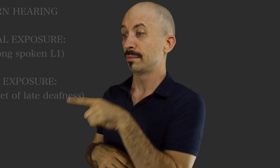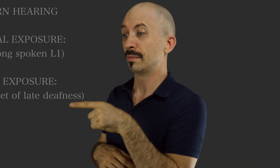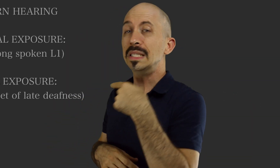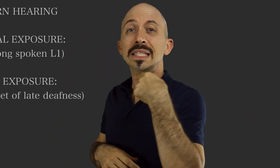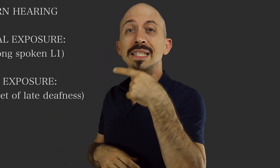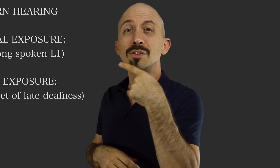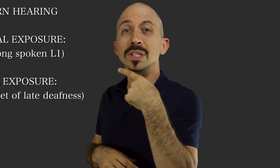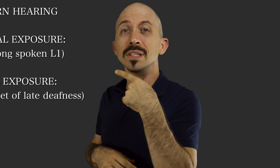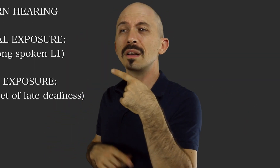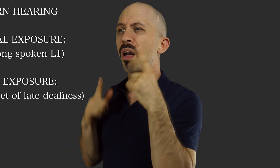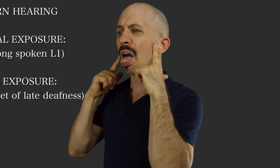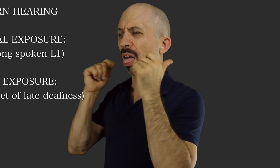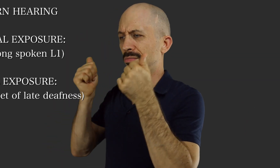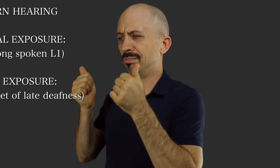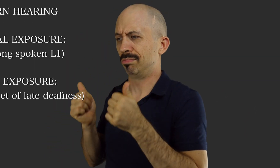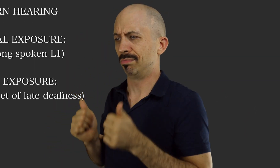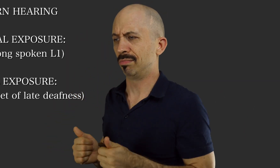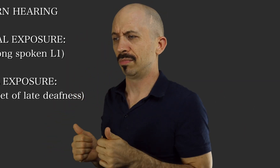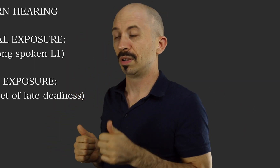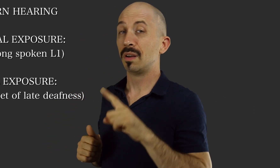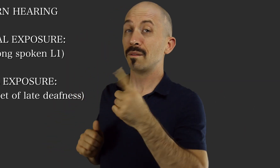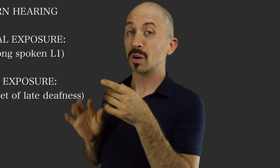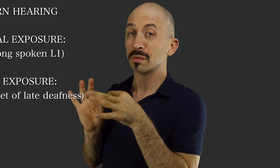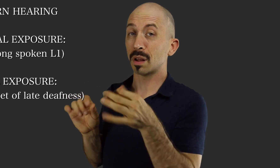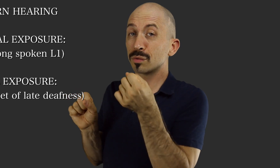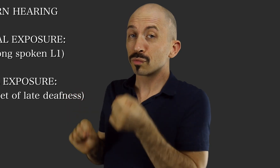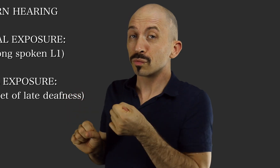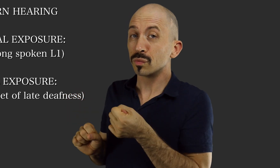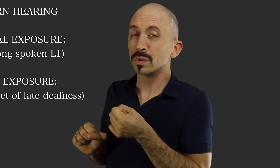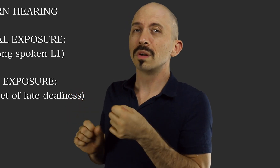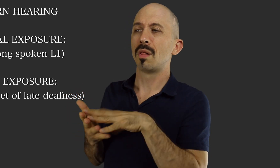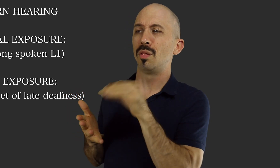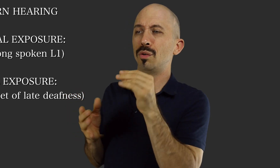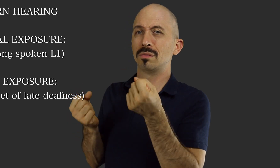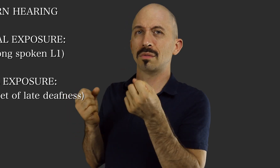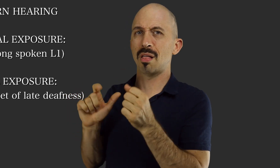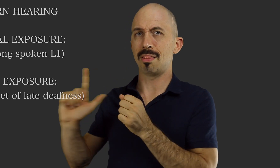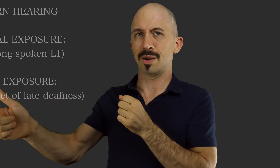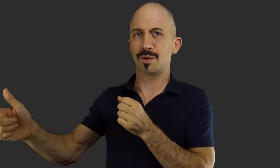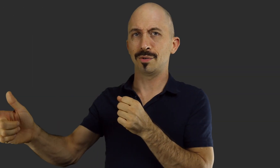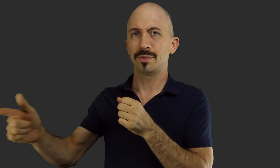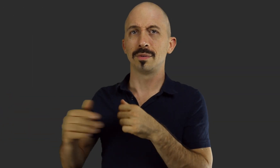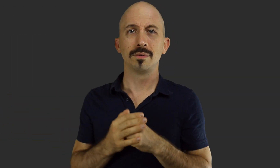4: Babies who lost hearing later in life – their first language acquisition is strong, and learned to sign later.